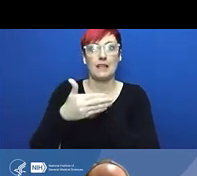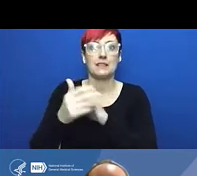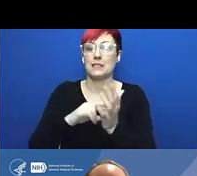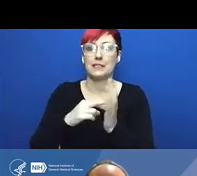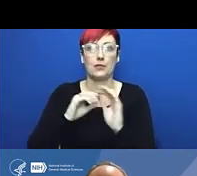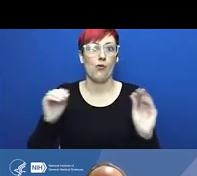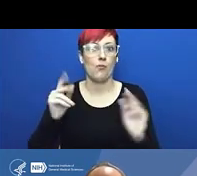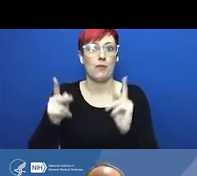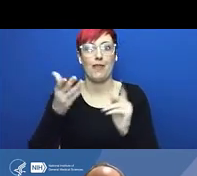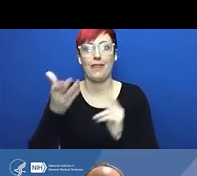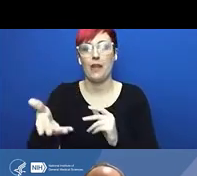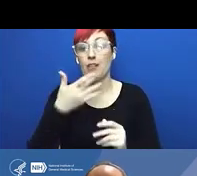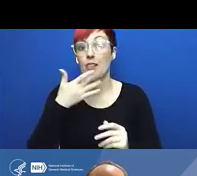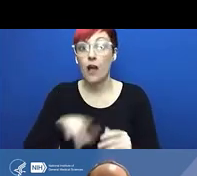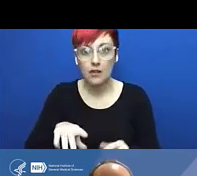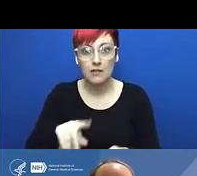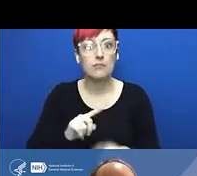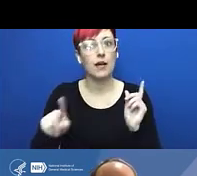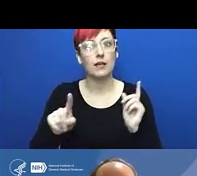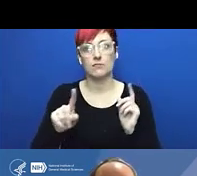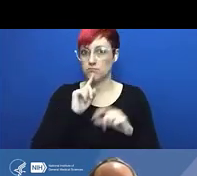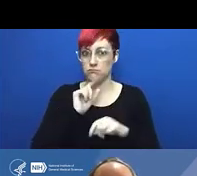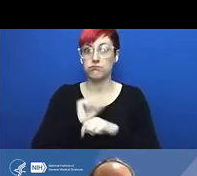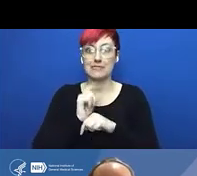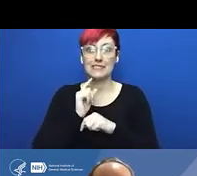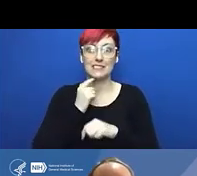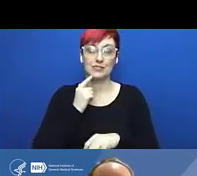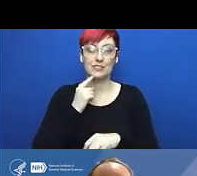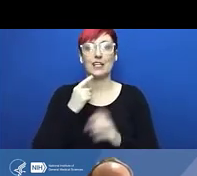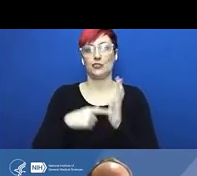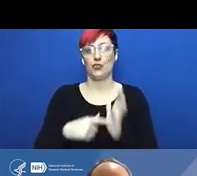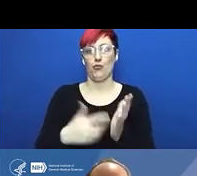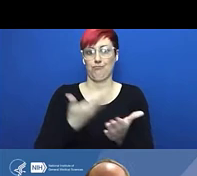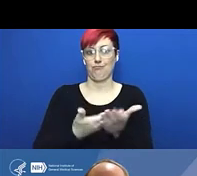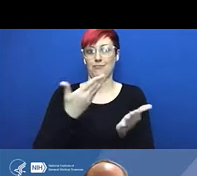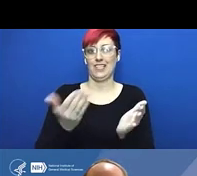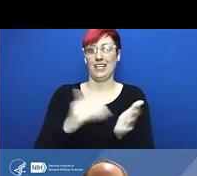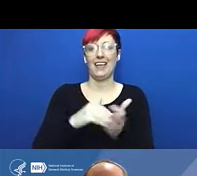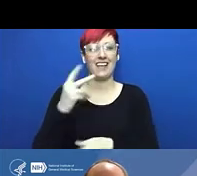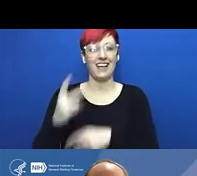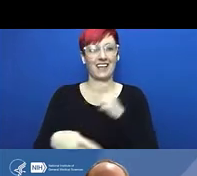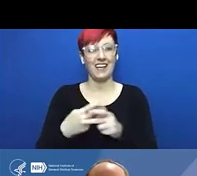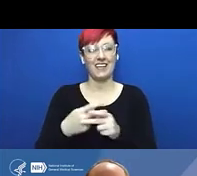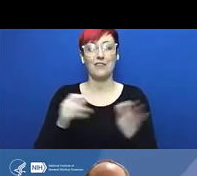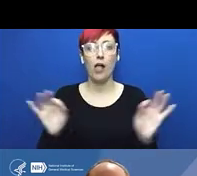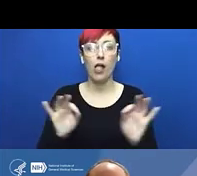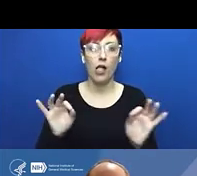please stop by the exhibit hall and talk with our institute incenter staff, available during the seminar via chat